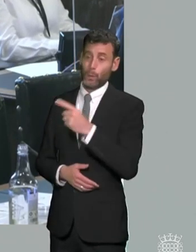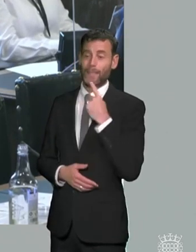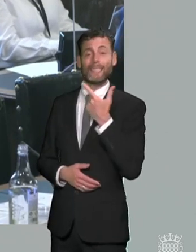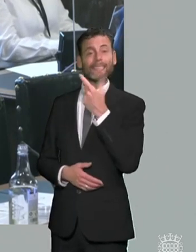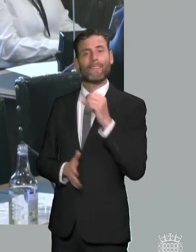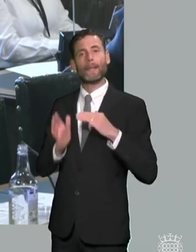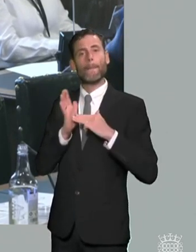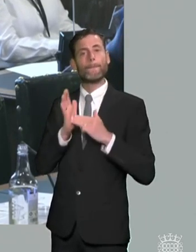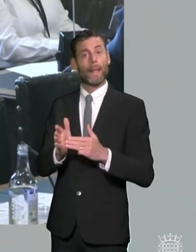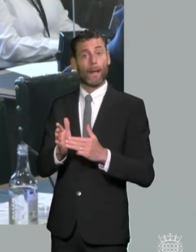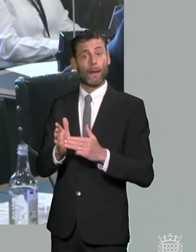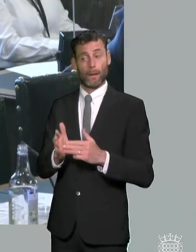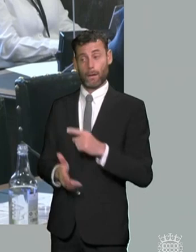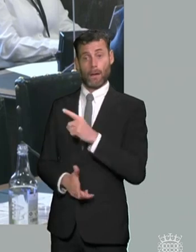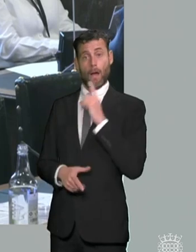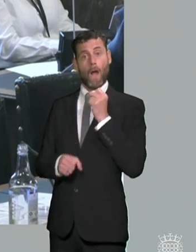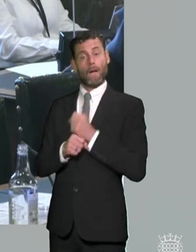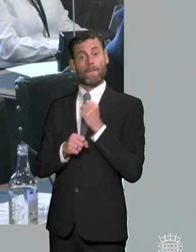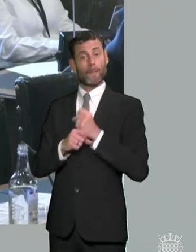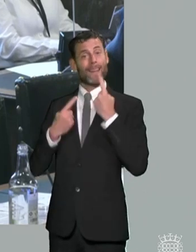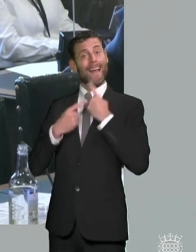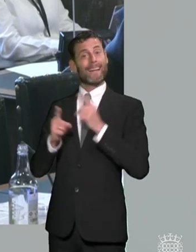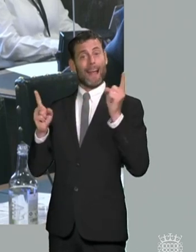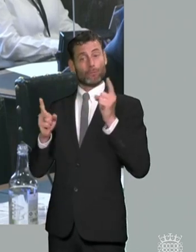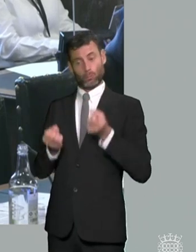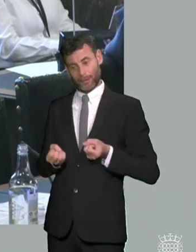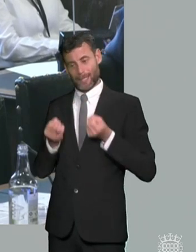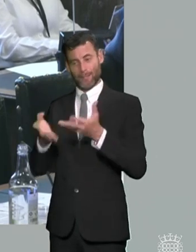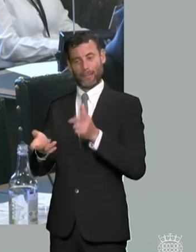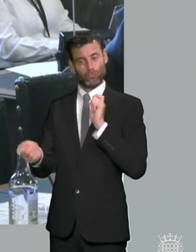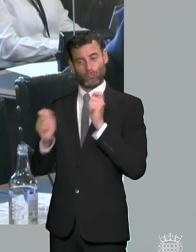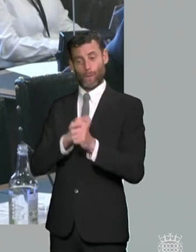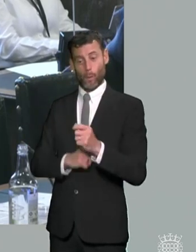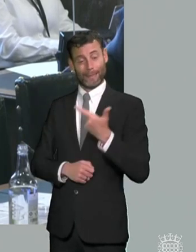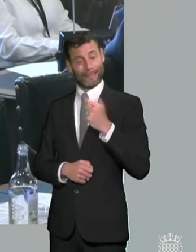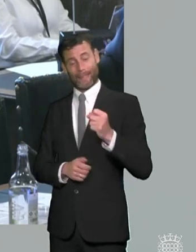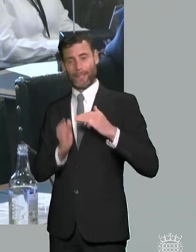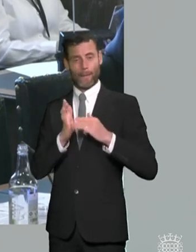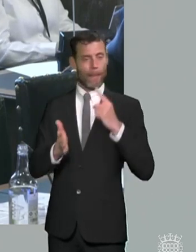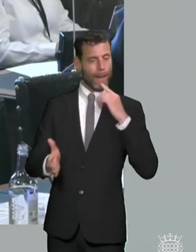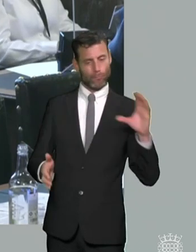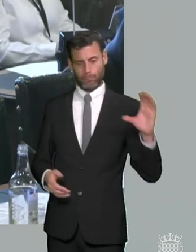um announced for these reforms is not enough but the overall budget